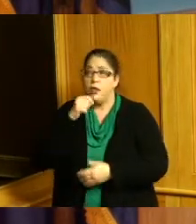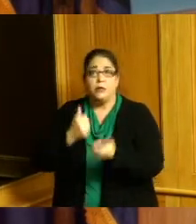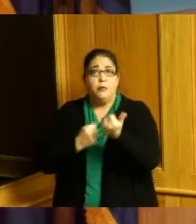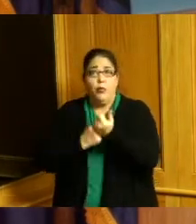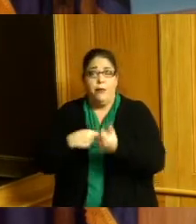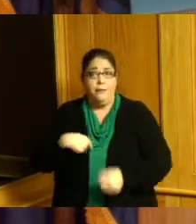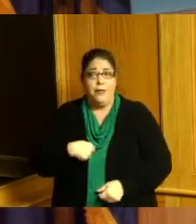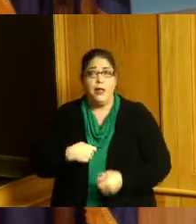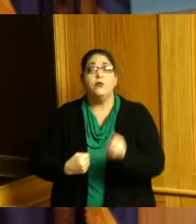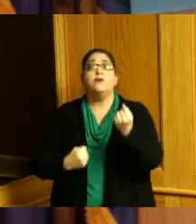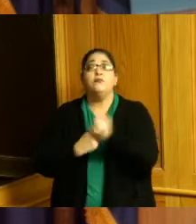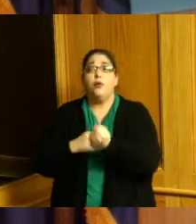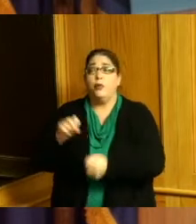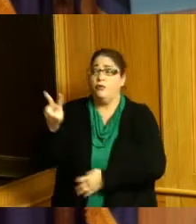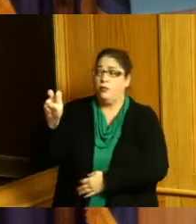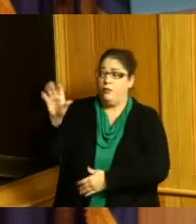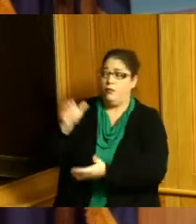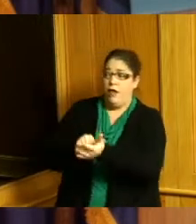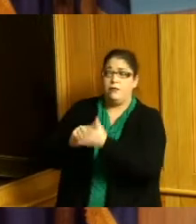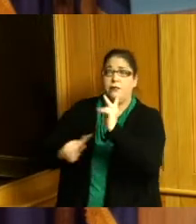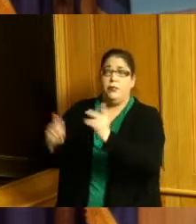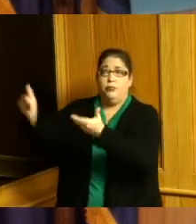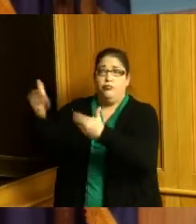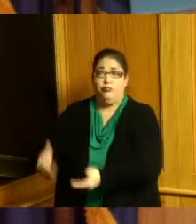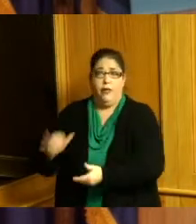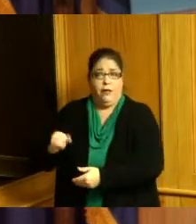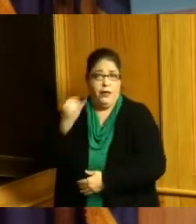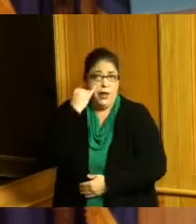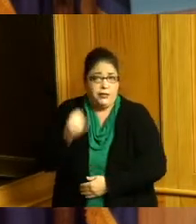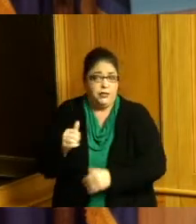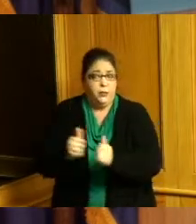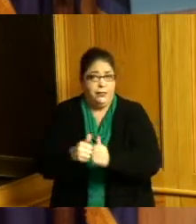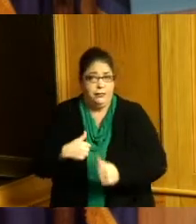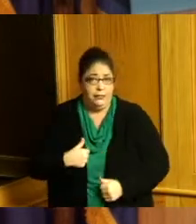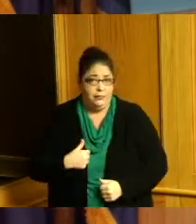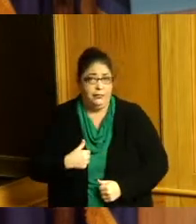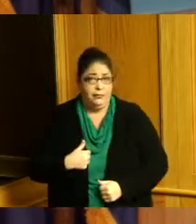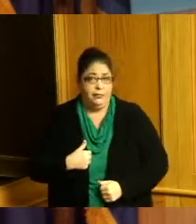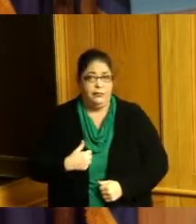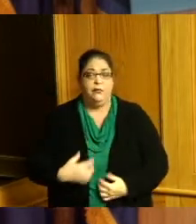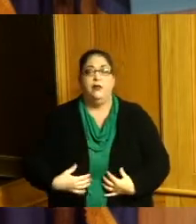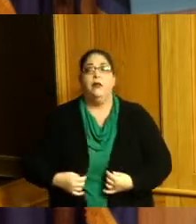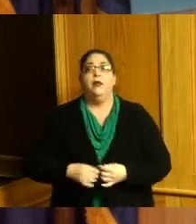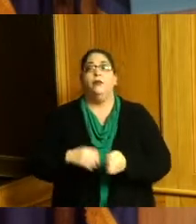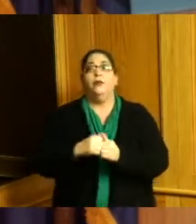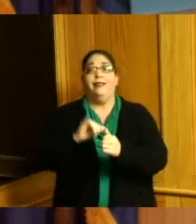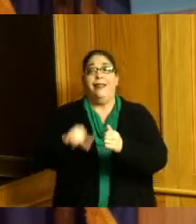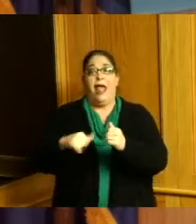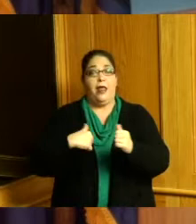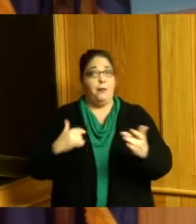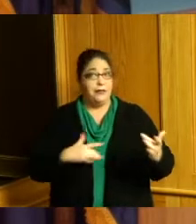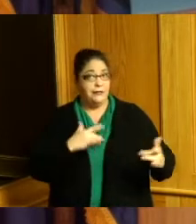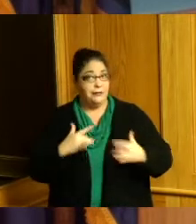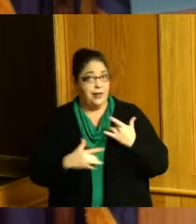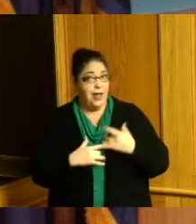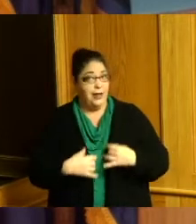the 200,000 people that brought this idea and so with that I'm excited for what we were able to do